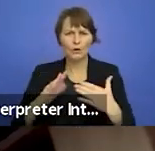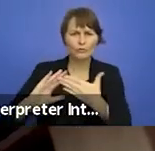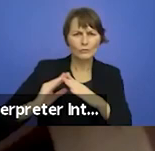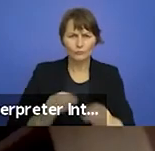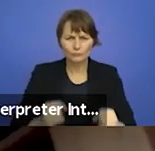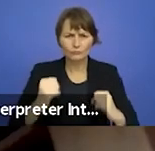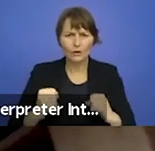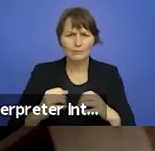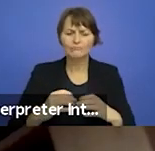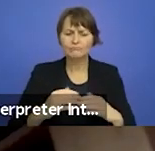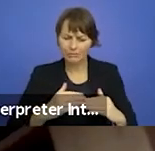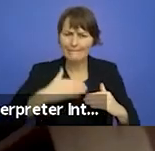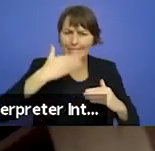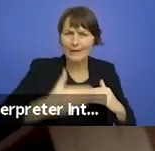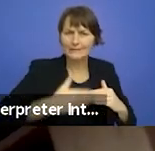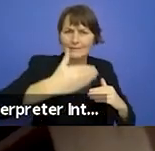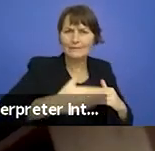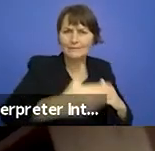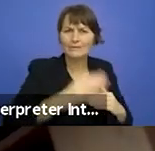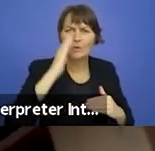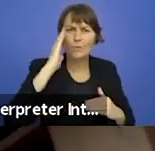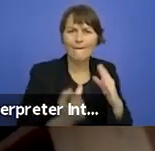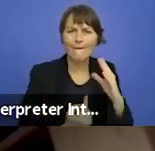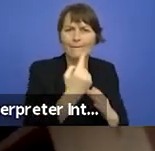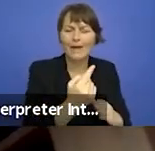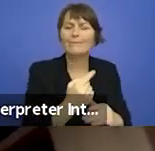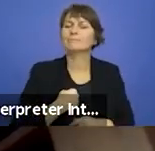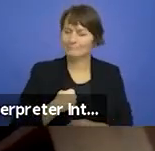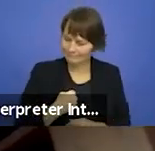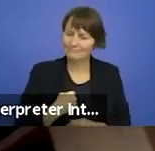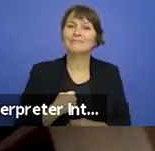chapter in the story of the season and it seems the majority of the people I've spoken to agree.